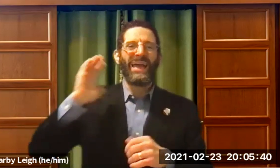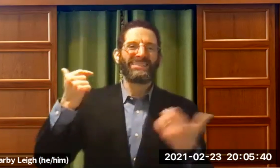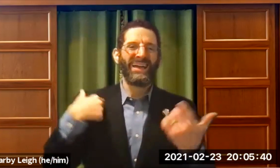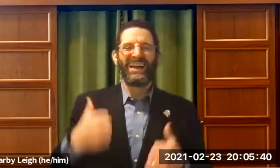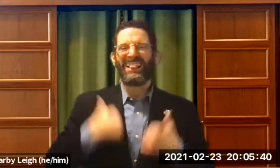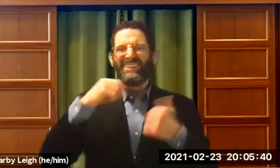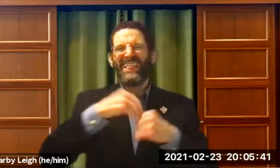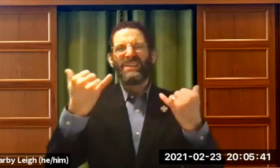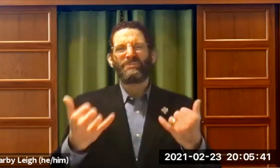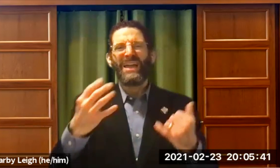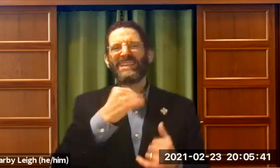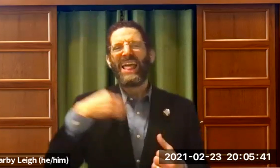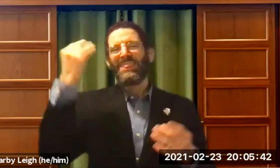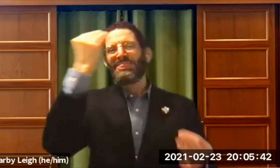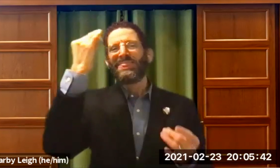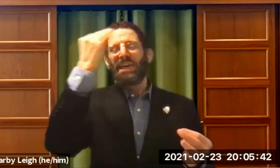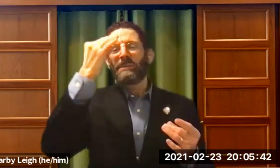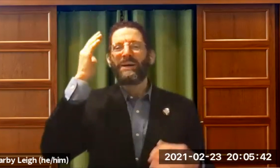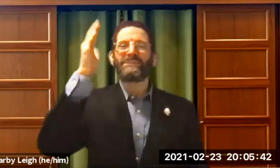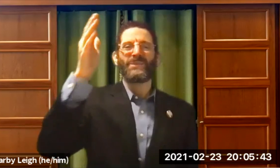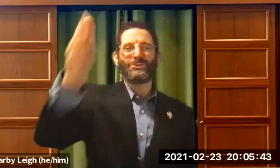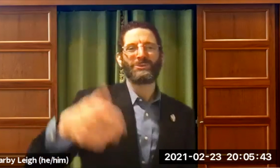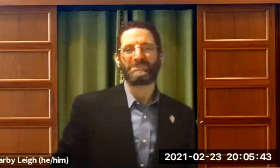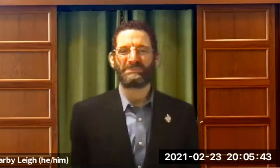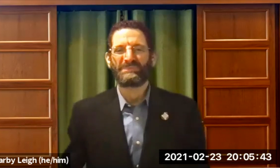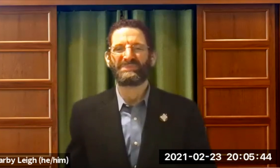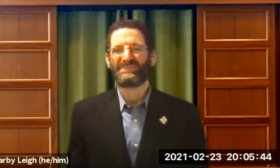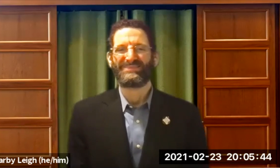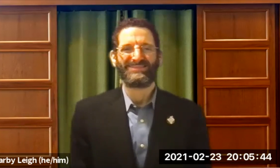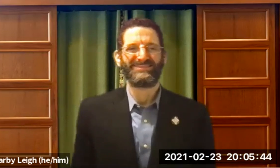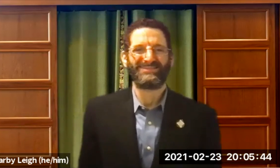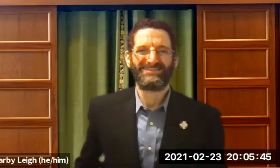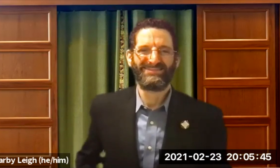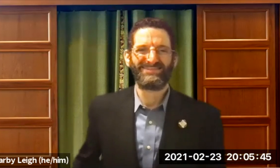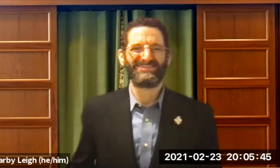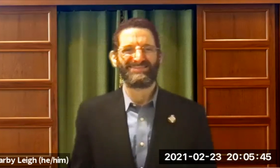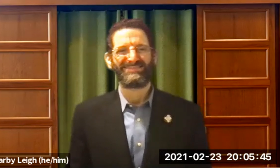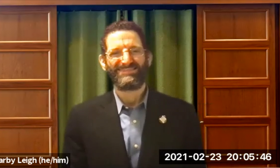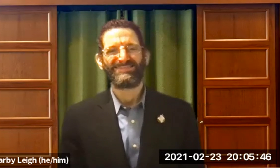. I don't live in the past. I live in the present. And I think about the future.